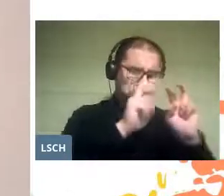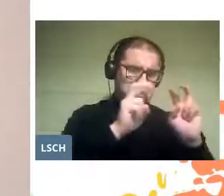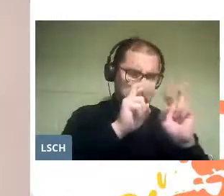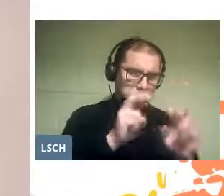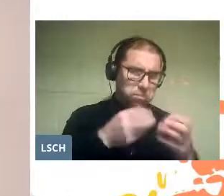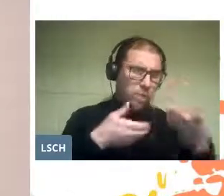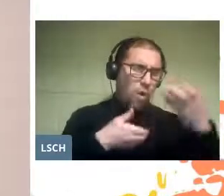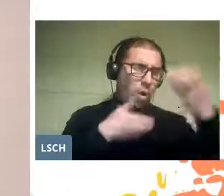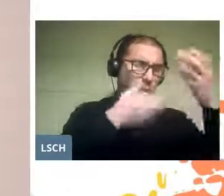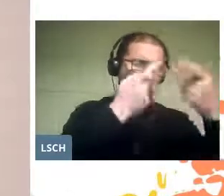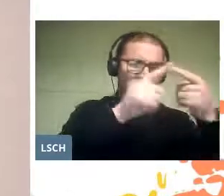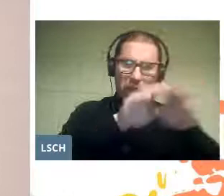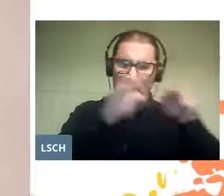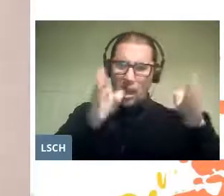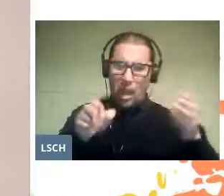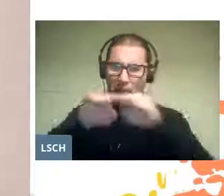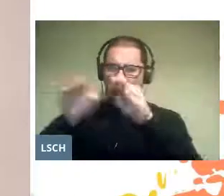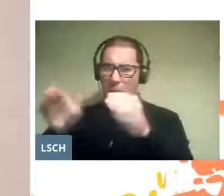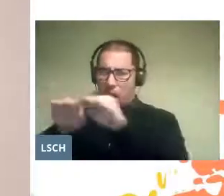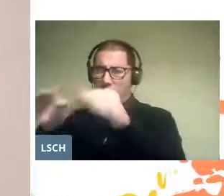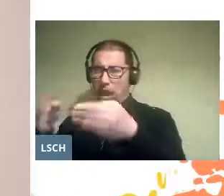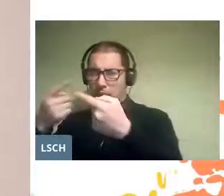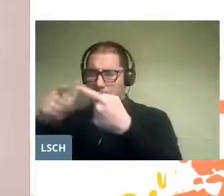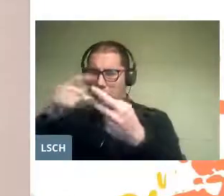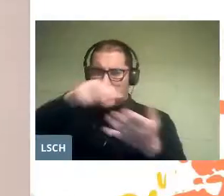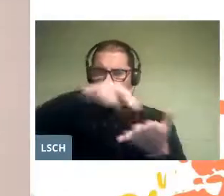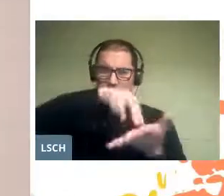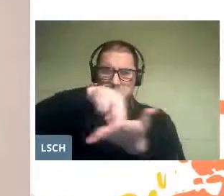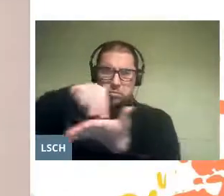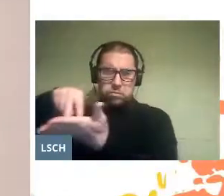from different stages because opera was revealed to me